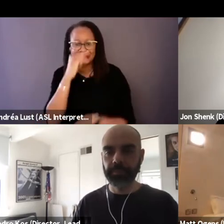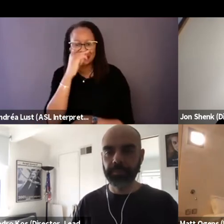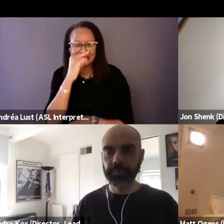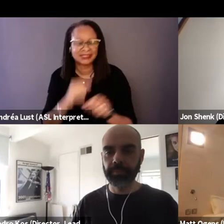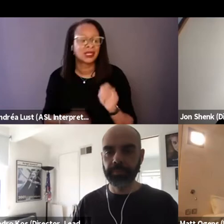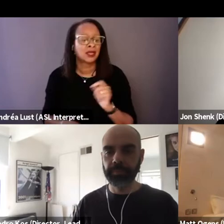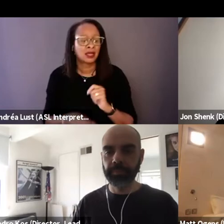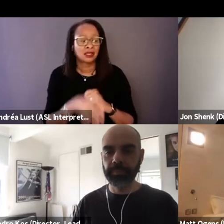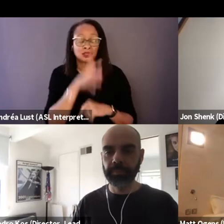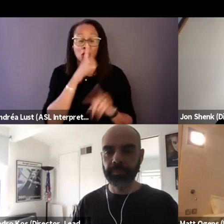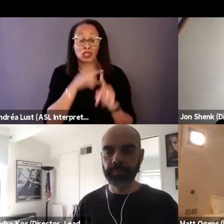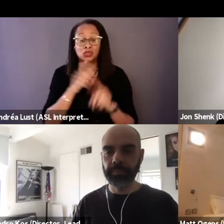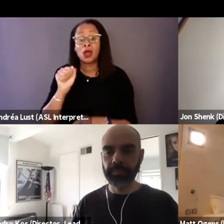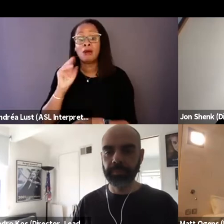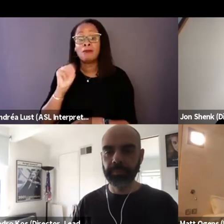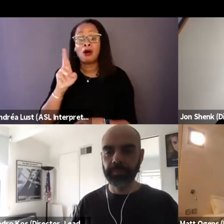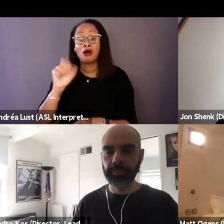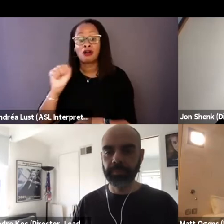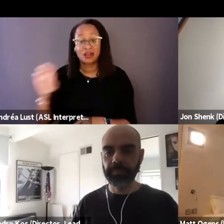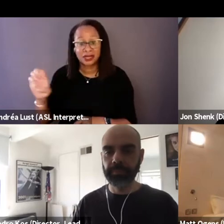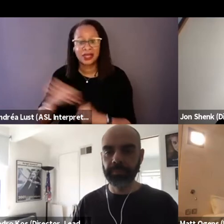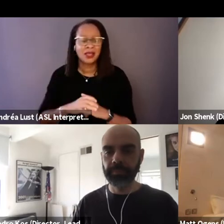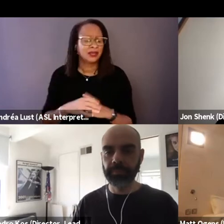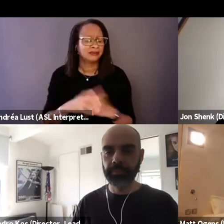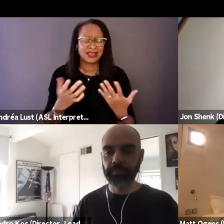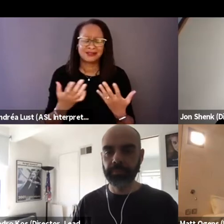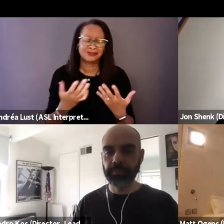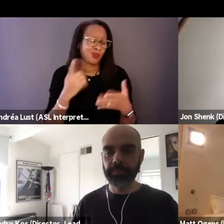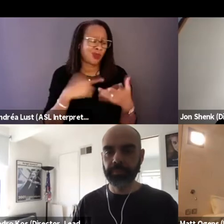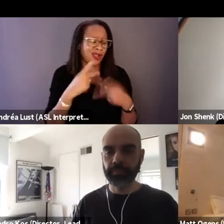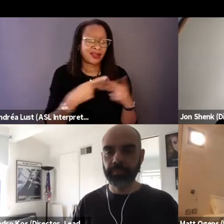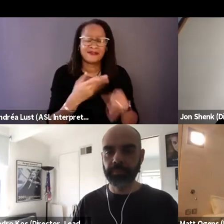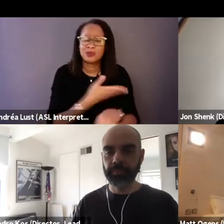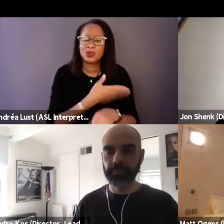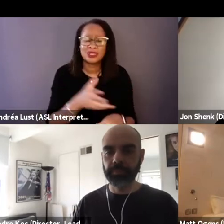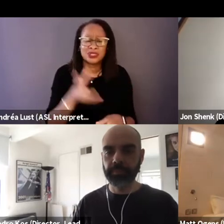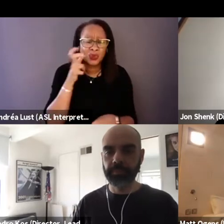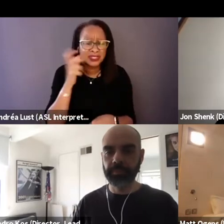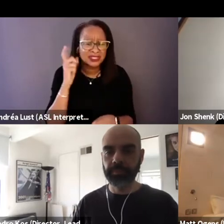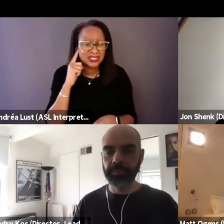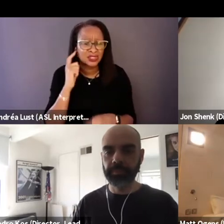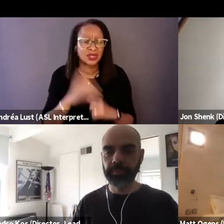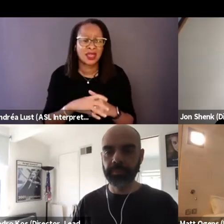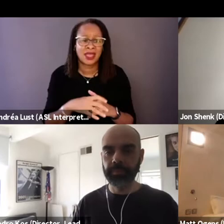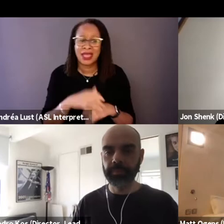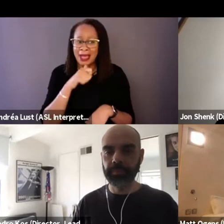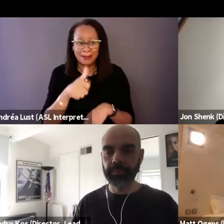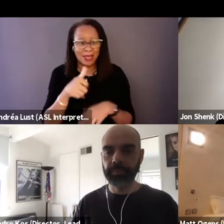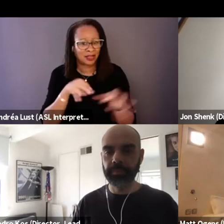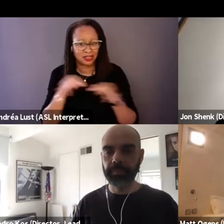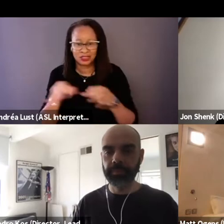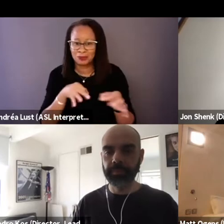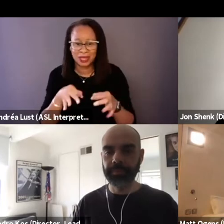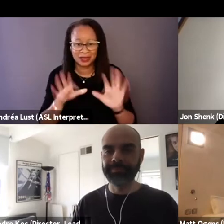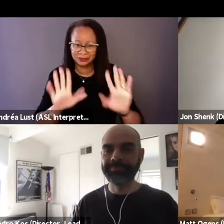anything from what music do you listen to, to, I'm not gonna explain how he listens to music you have to watch the film.